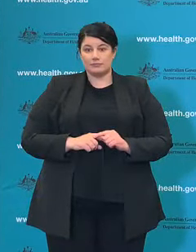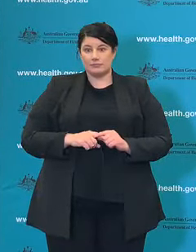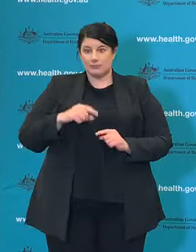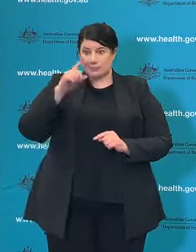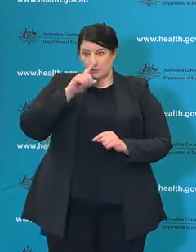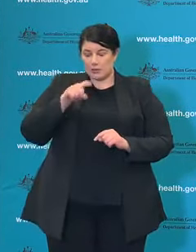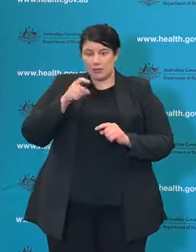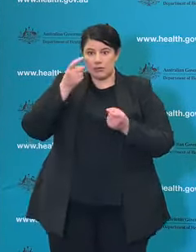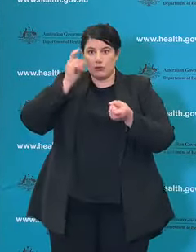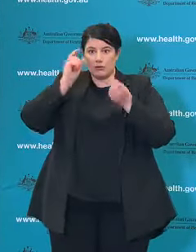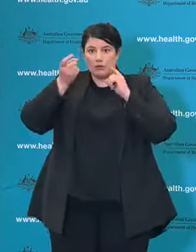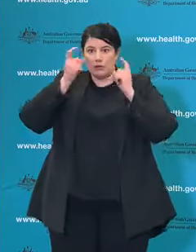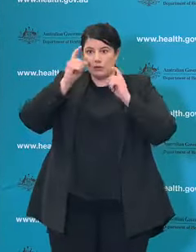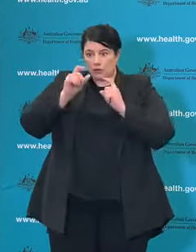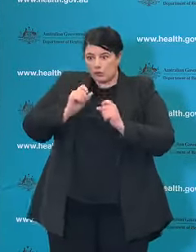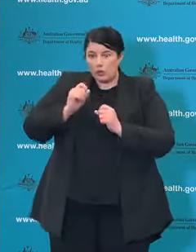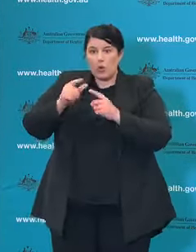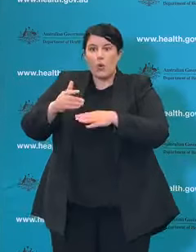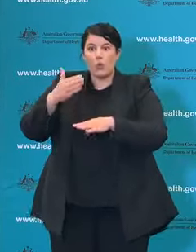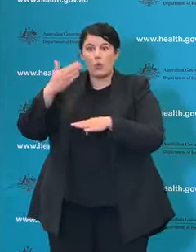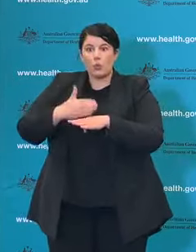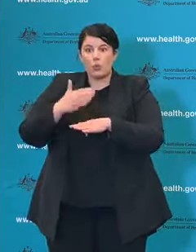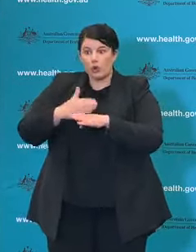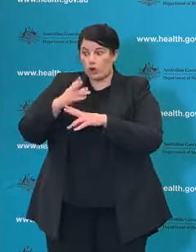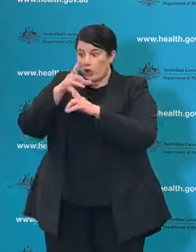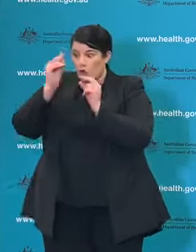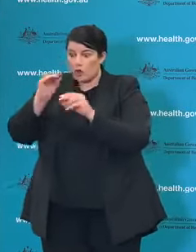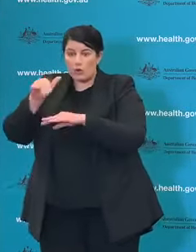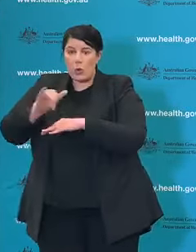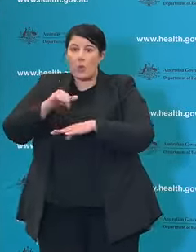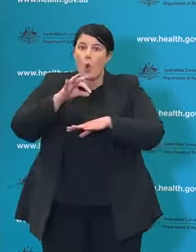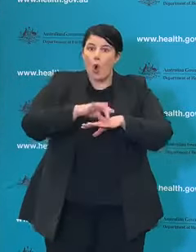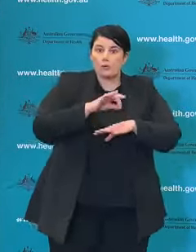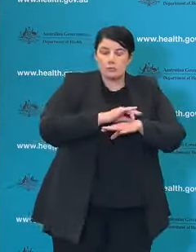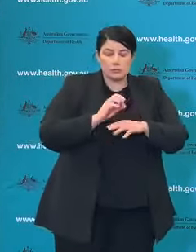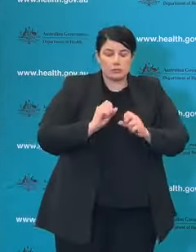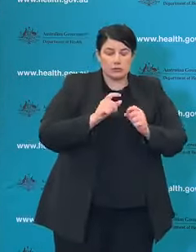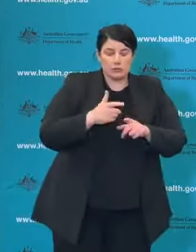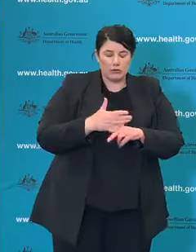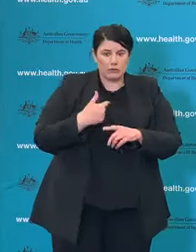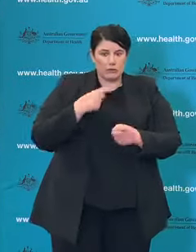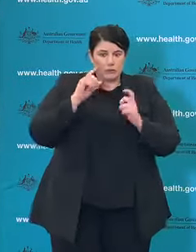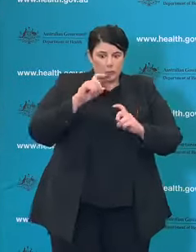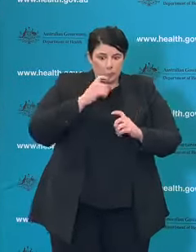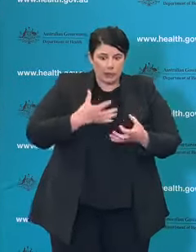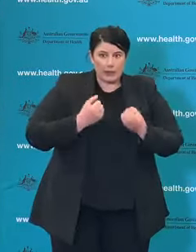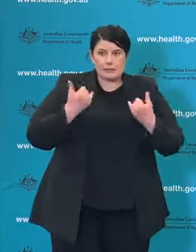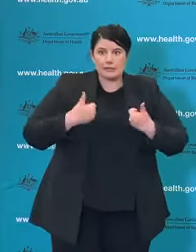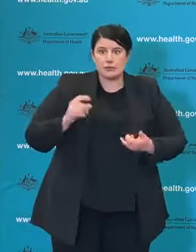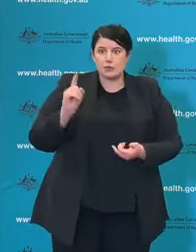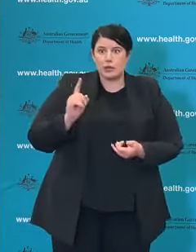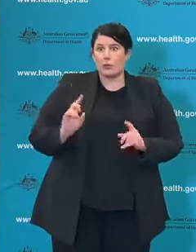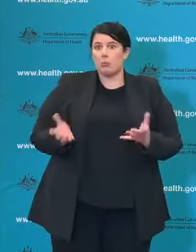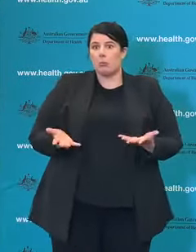when they are going to work in a healthcare or residential aged care setting in that environment. And to do so by means of a